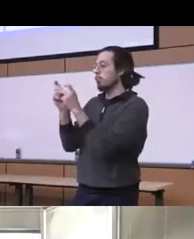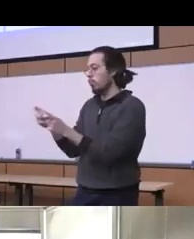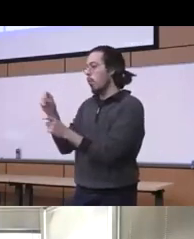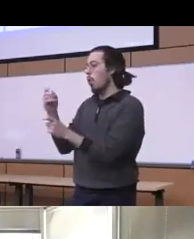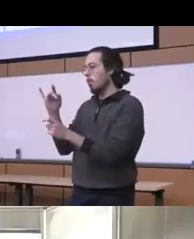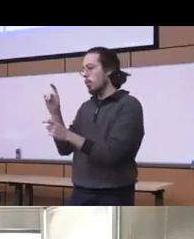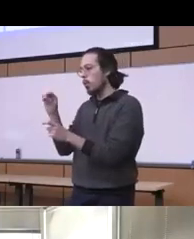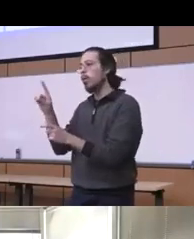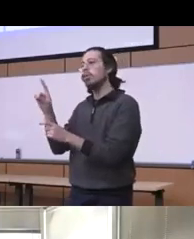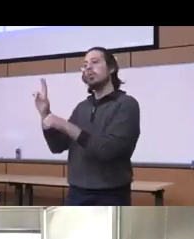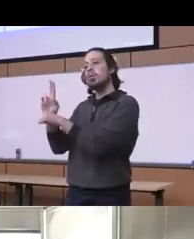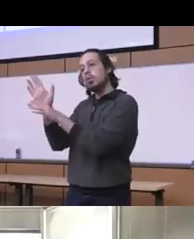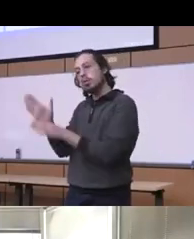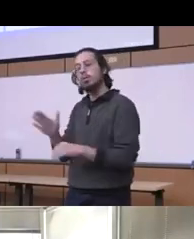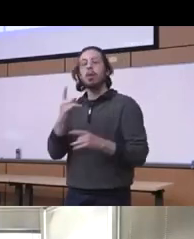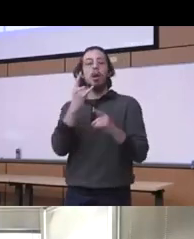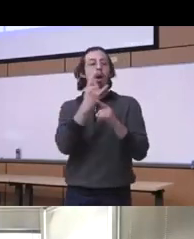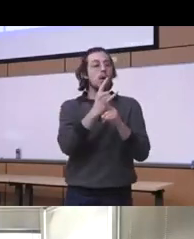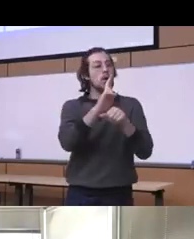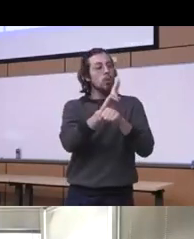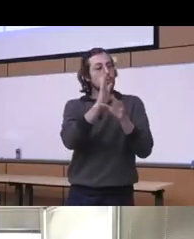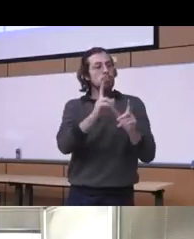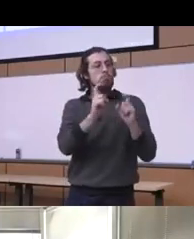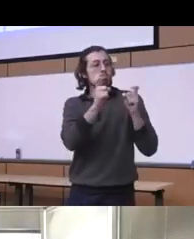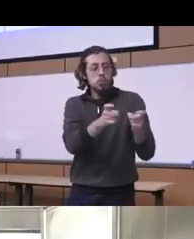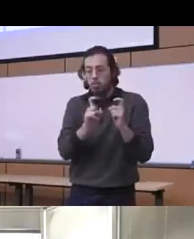use disorders you know because there is no such thing as medication assisted you don't